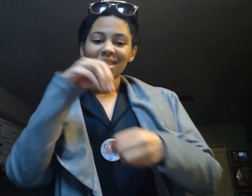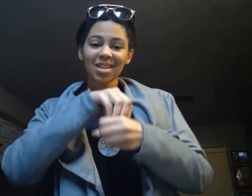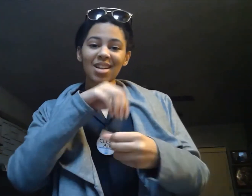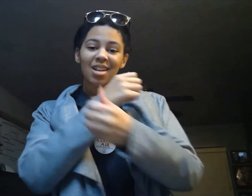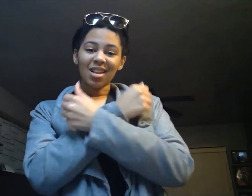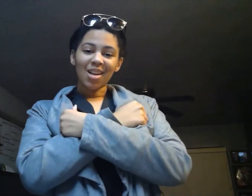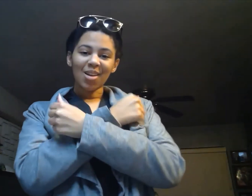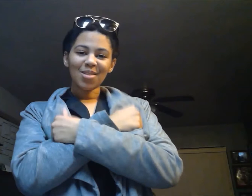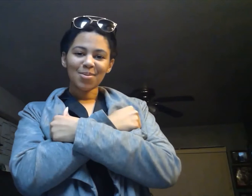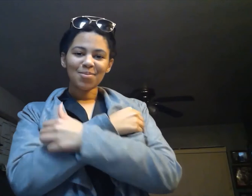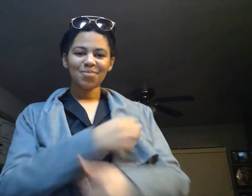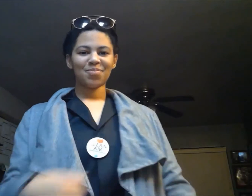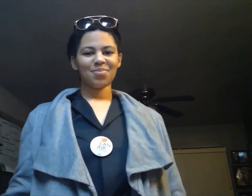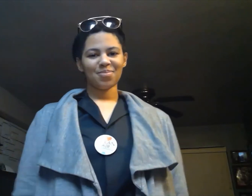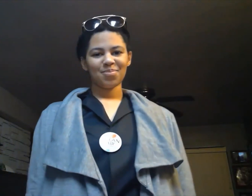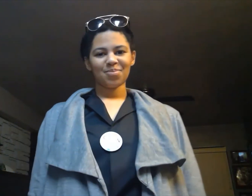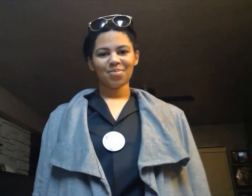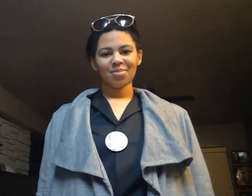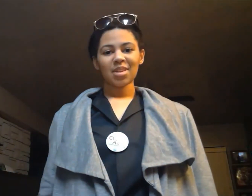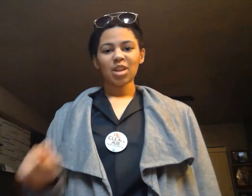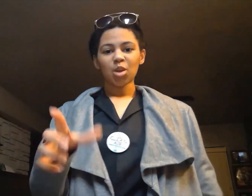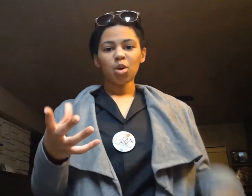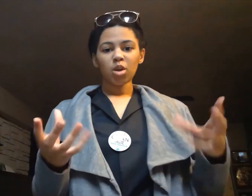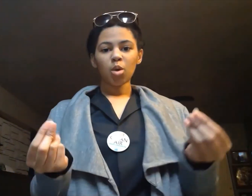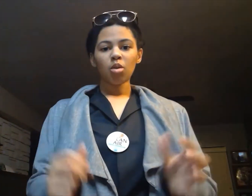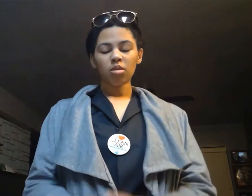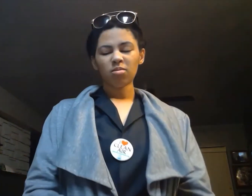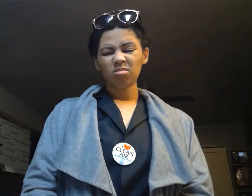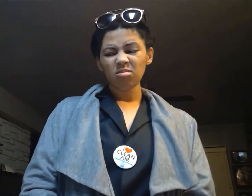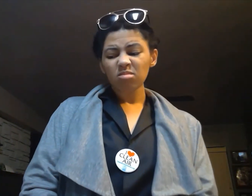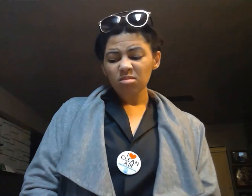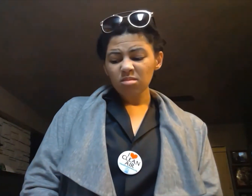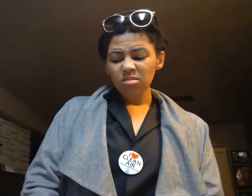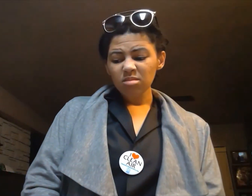Then you're in love. And when you do this: